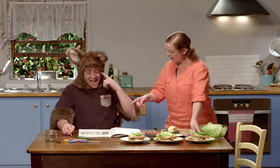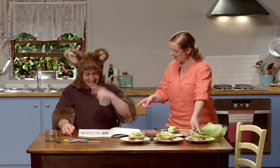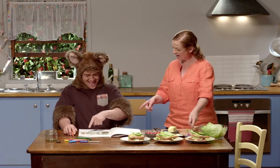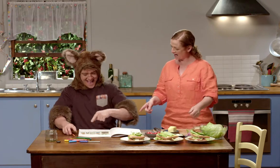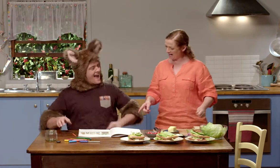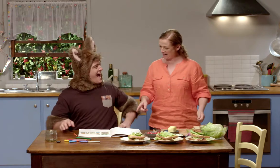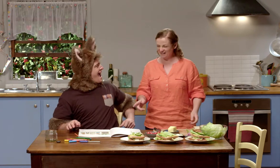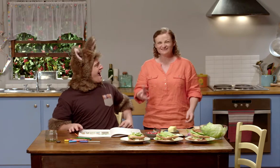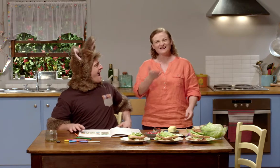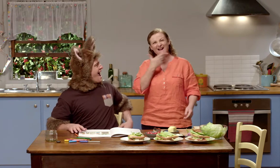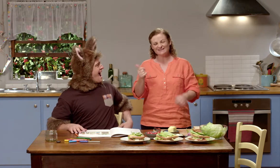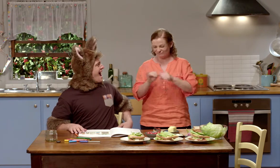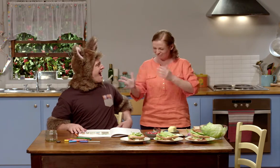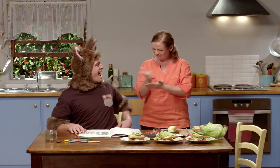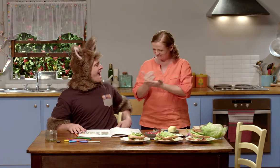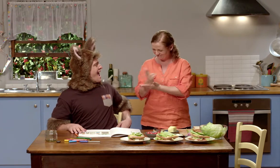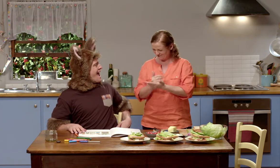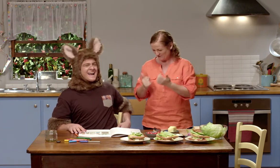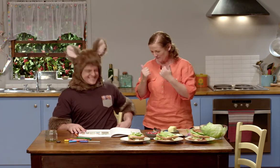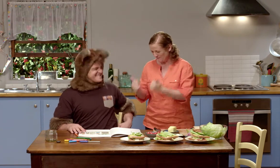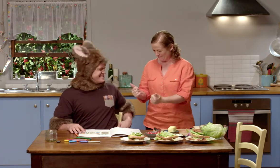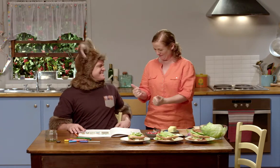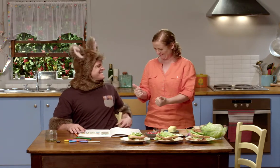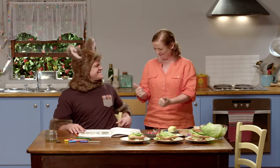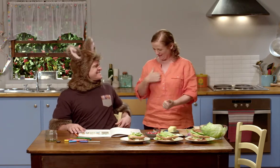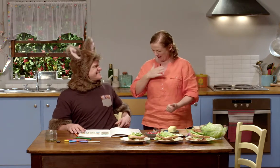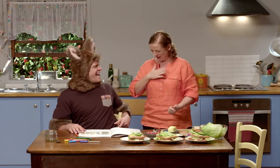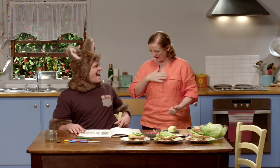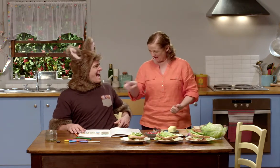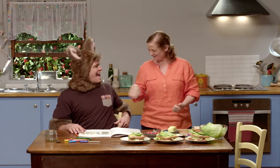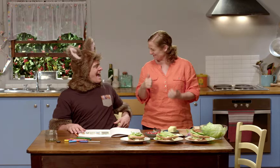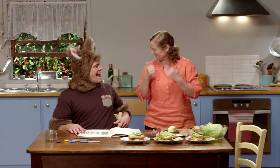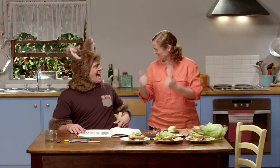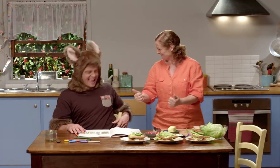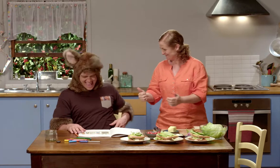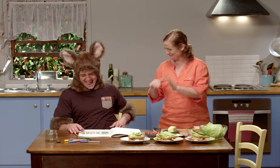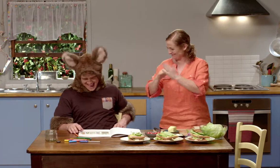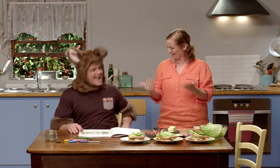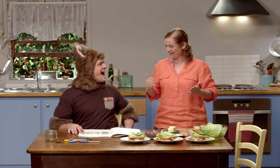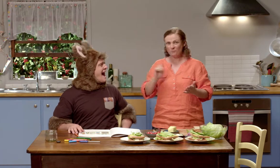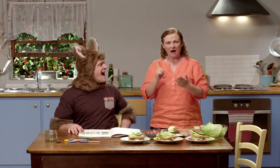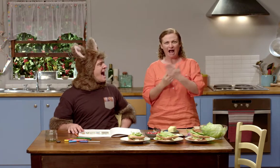Look, Sally. Oh that is such a lovely drawing, Possum. I really like that.